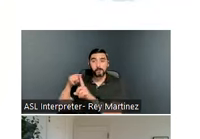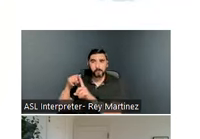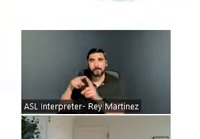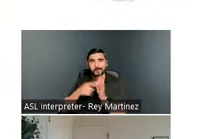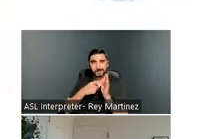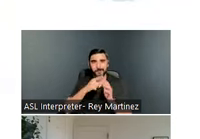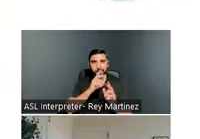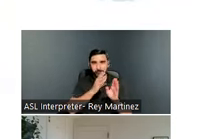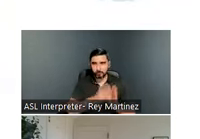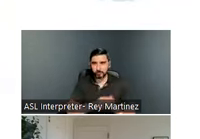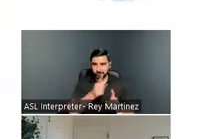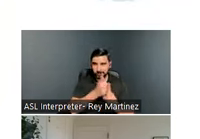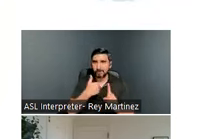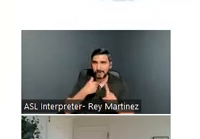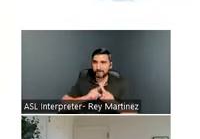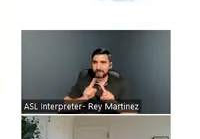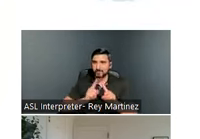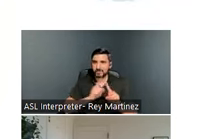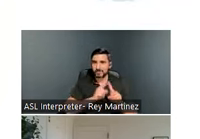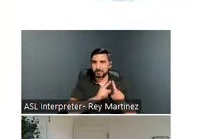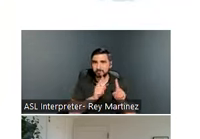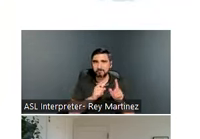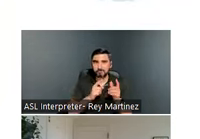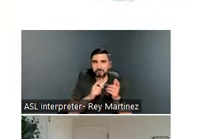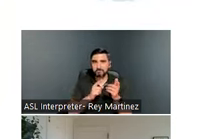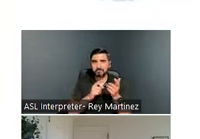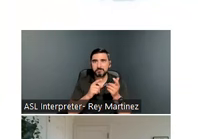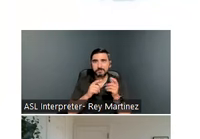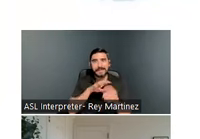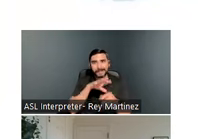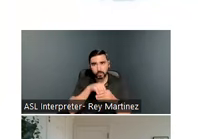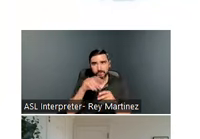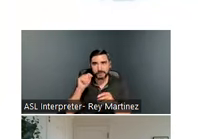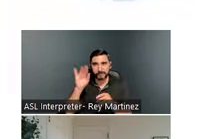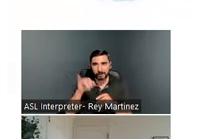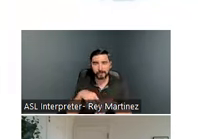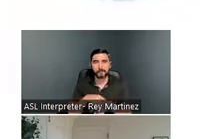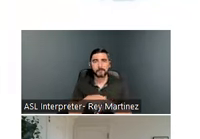those experiencing homelessness as well as brain injury. You know, maybe somebody has a history of